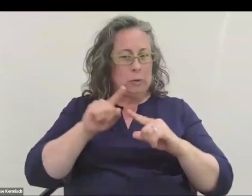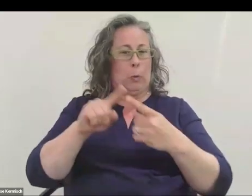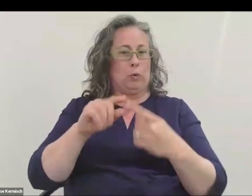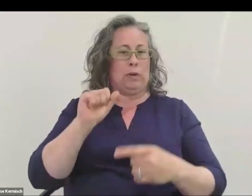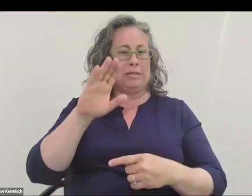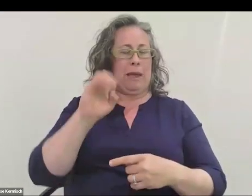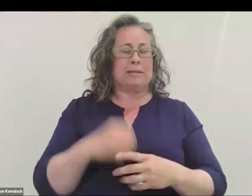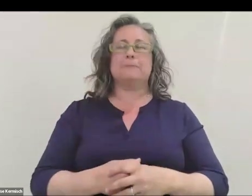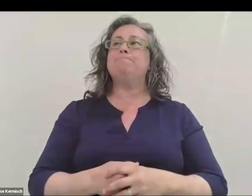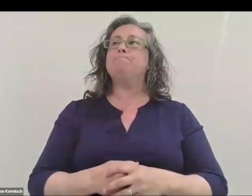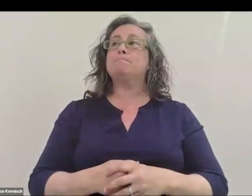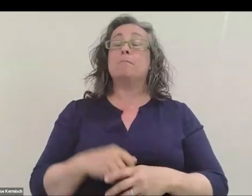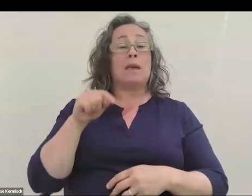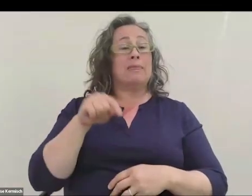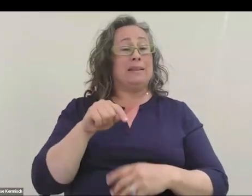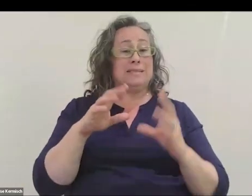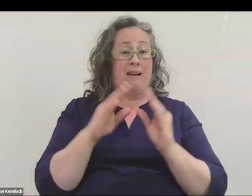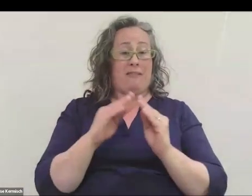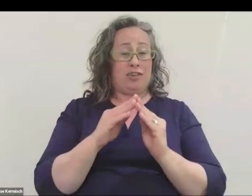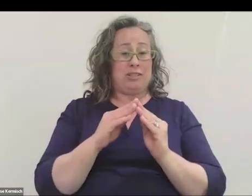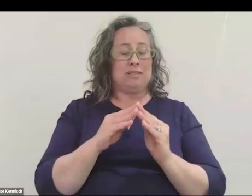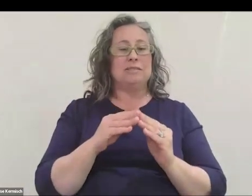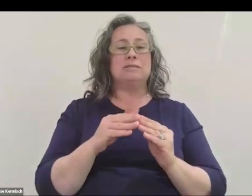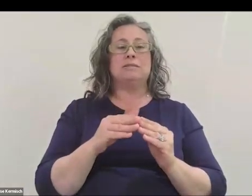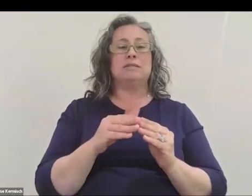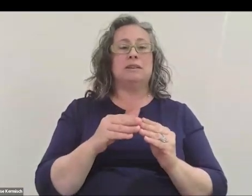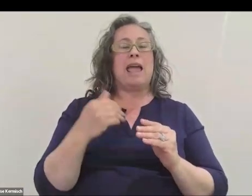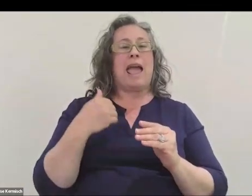At this conference, there were-- one day an exhibition hall,